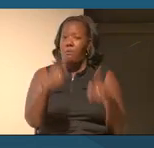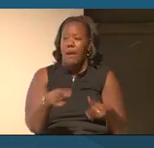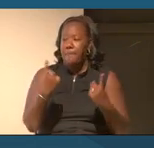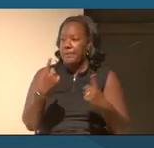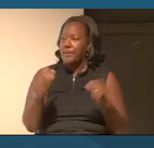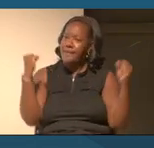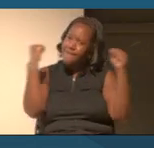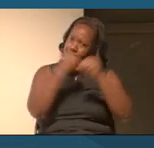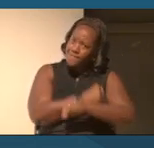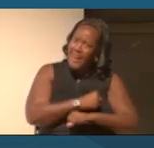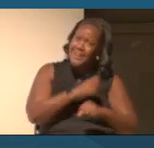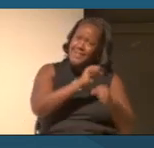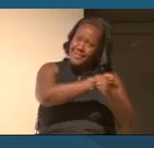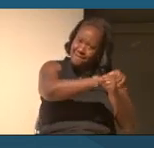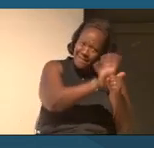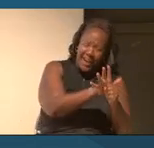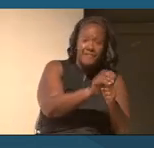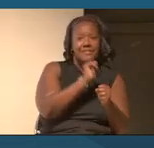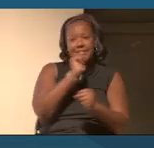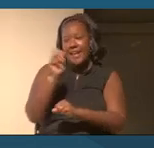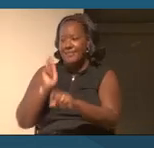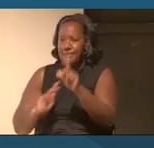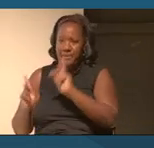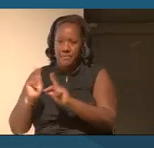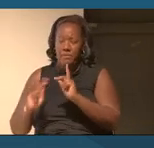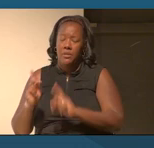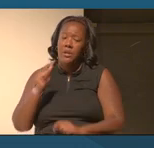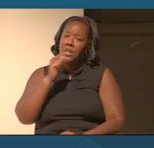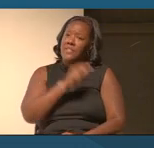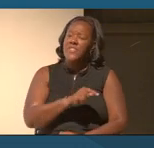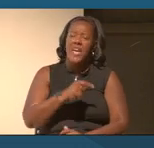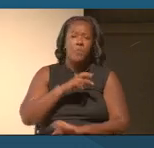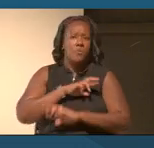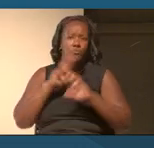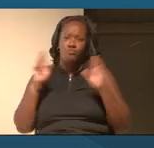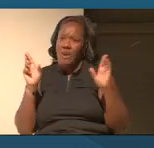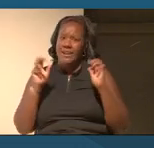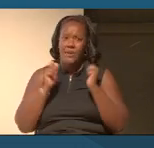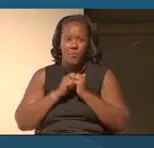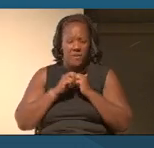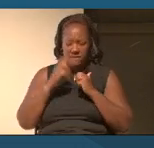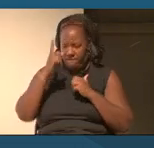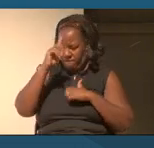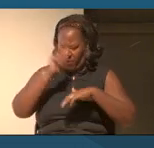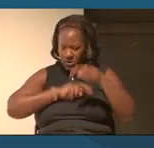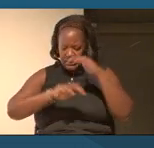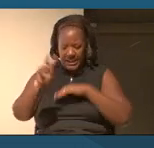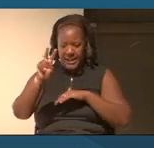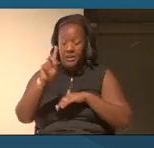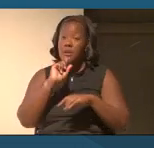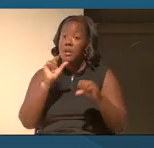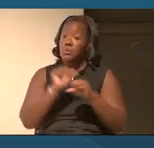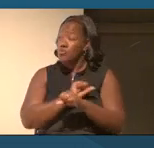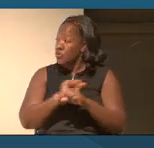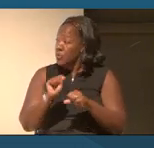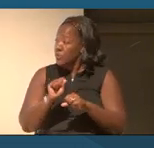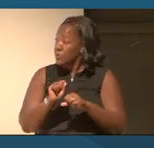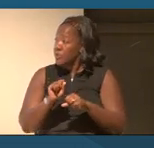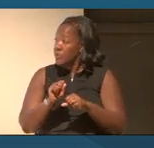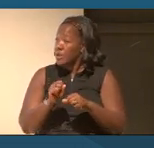And it's as if they were armed with the ability of foresight. Truth is, I don't think people really can tell the future.